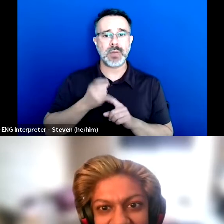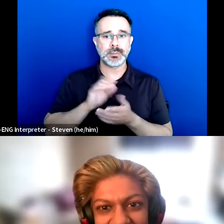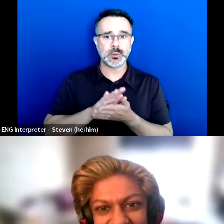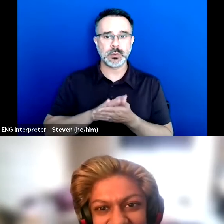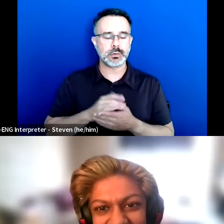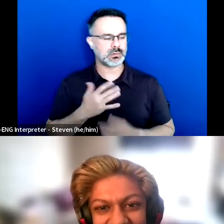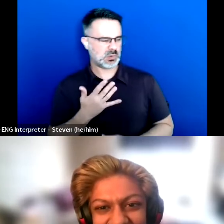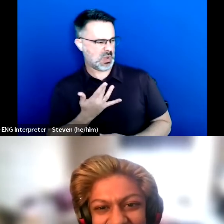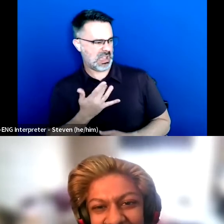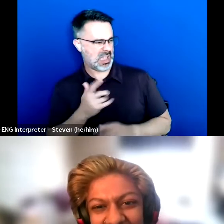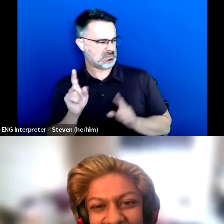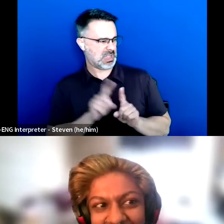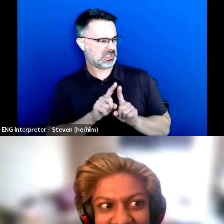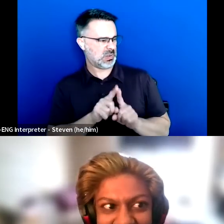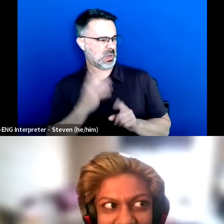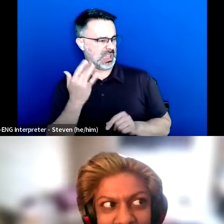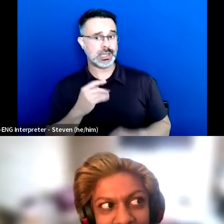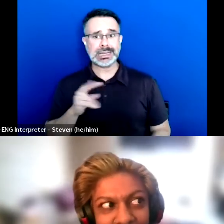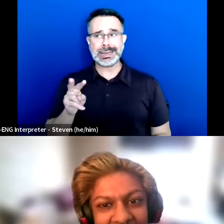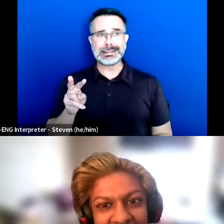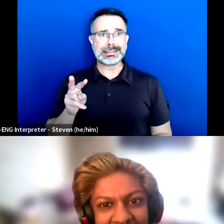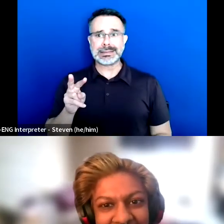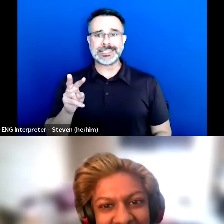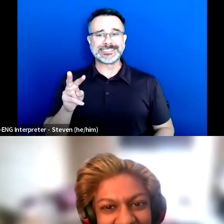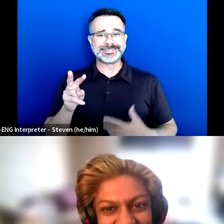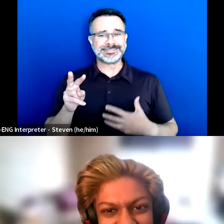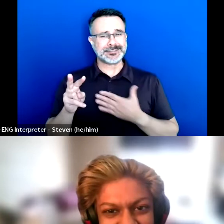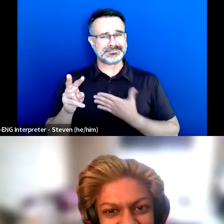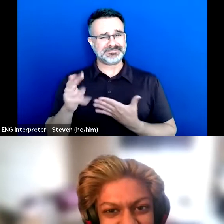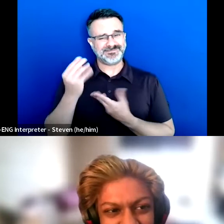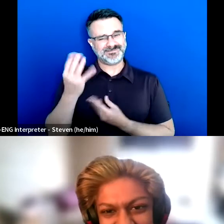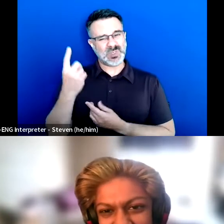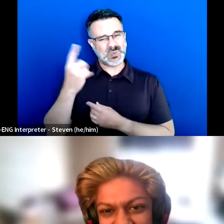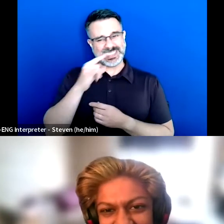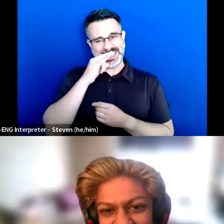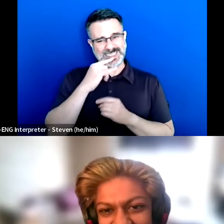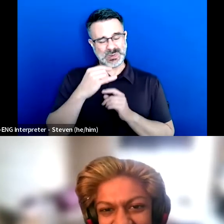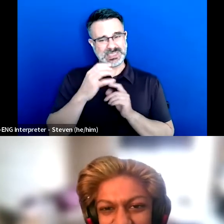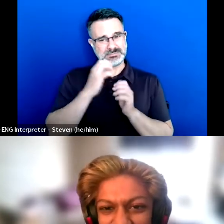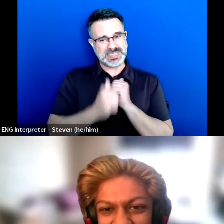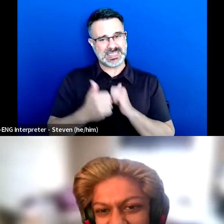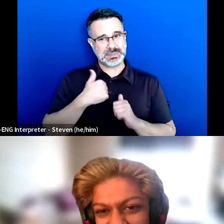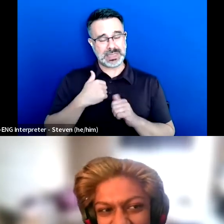And I'd be there's this kid that's kind of mean to me that when I walked by myself,